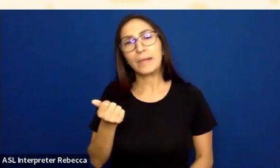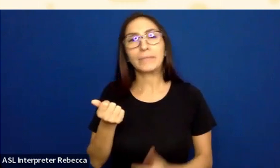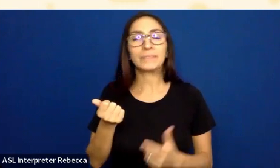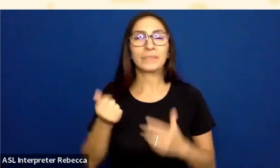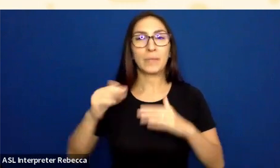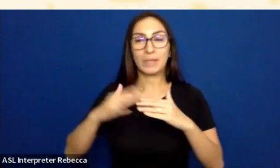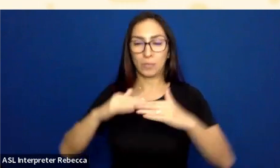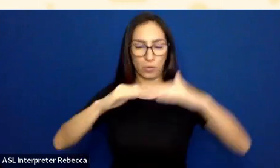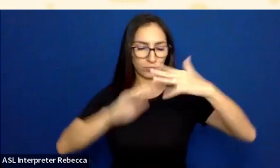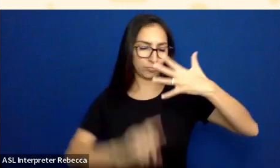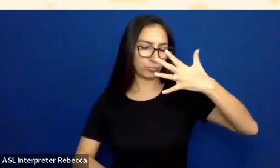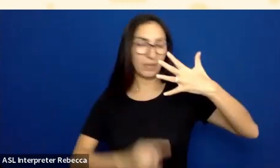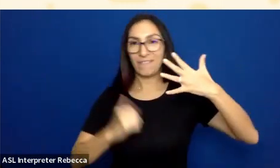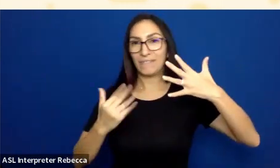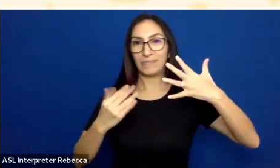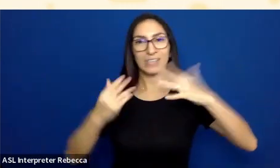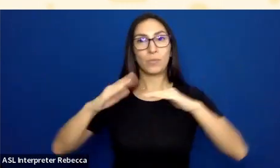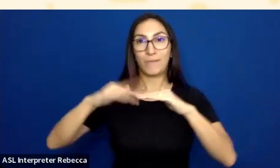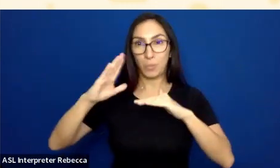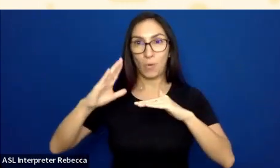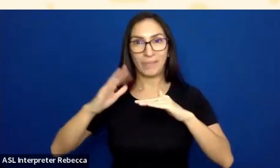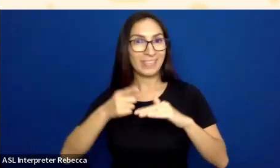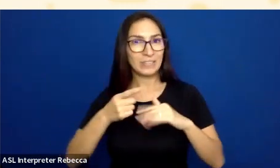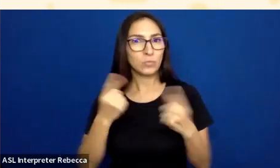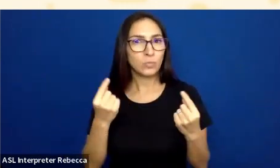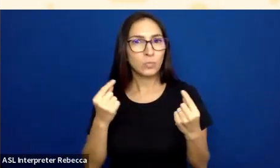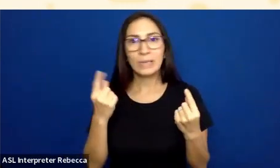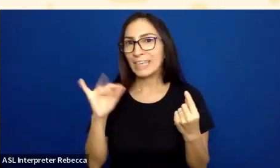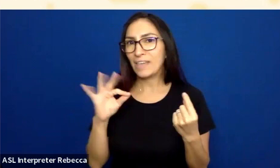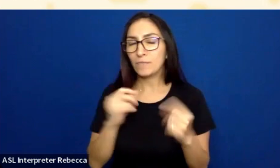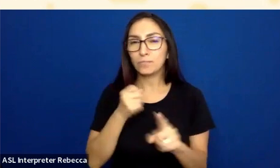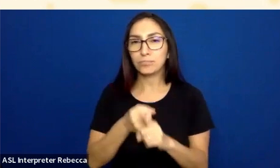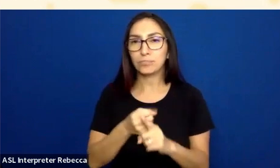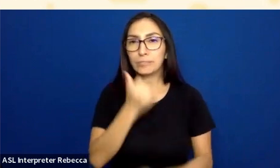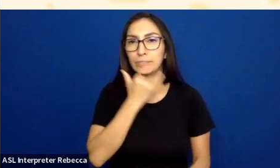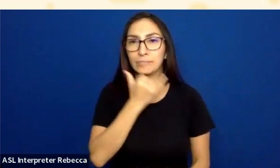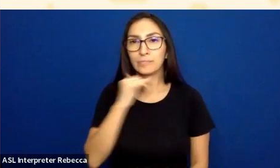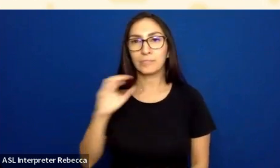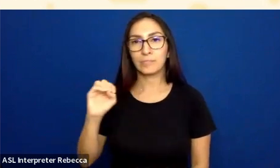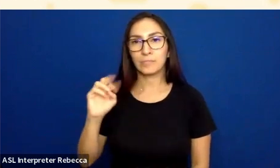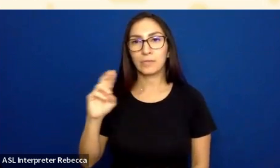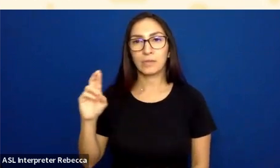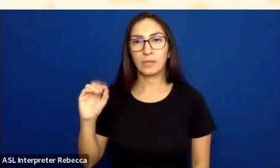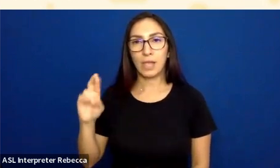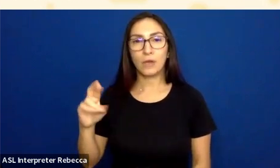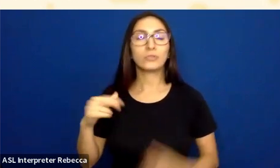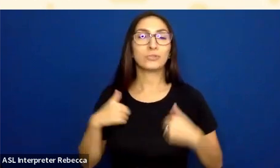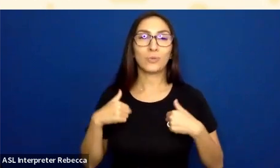What if this thing has an error? So I've read and agreed to the terms of use, and there's this submit button,